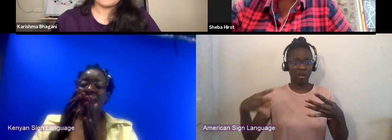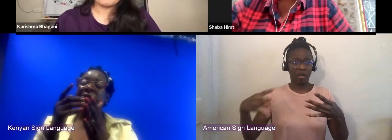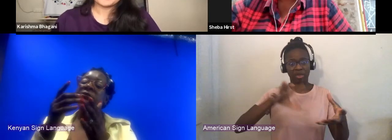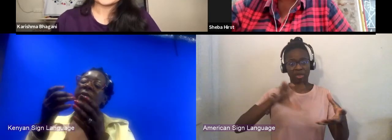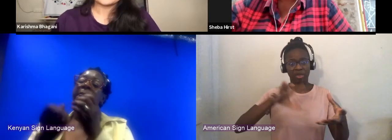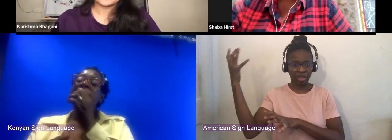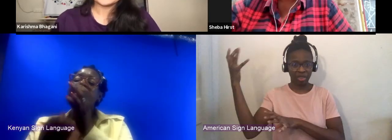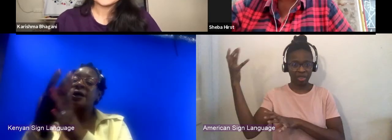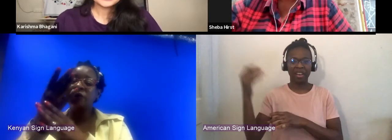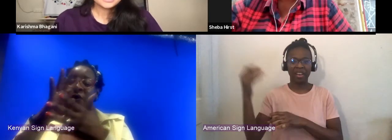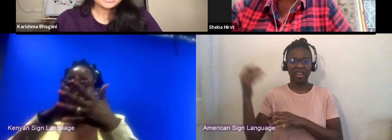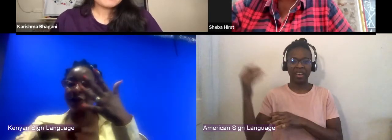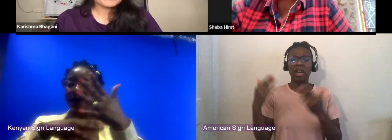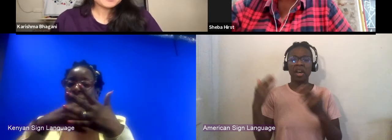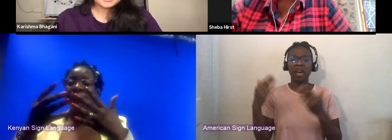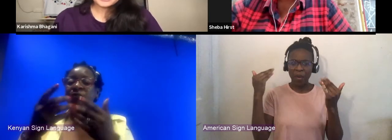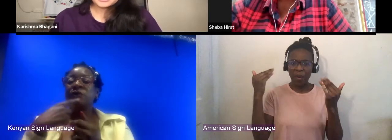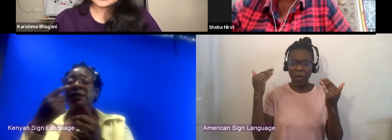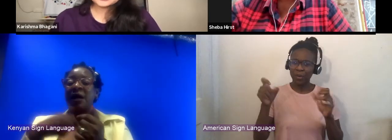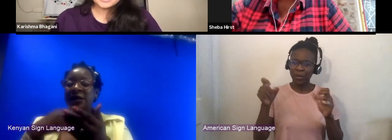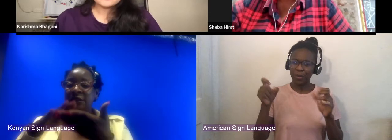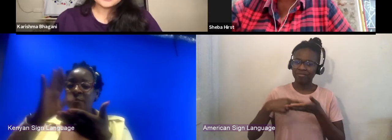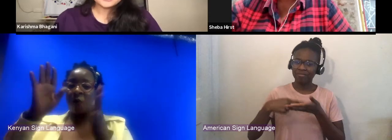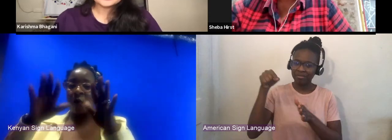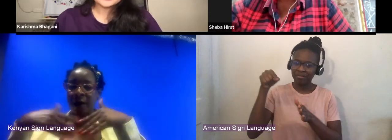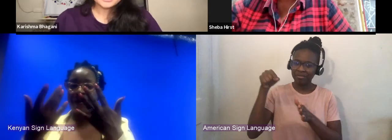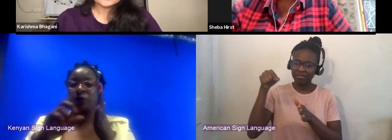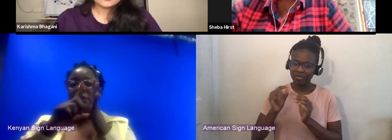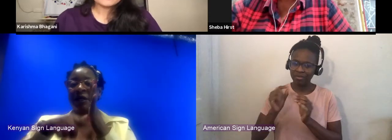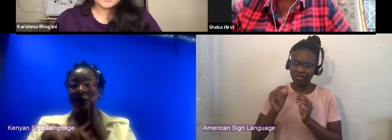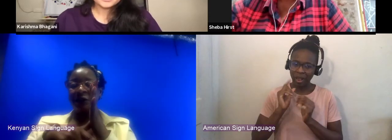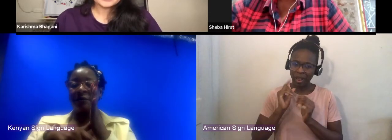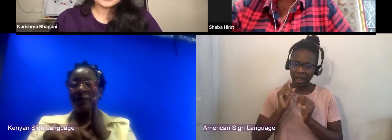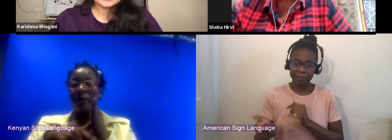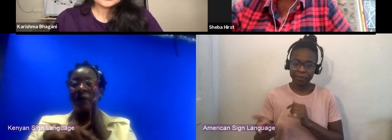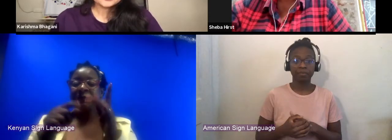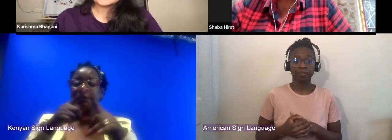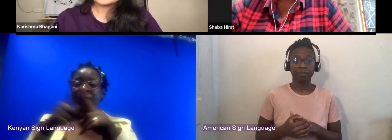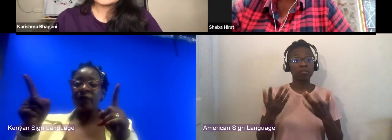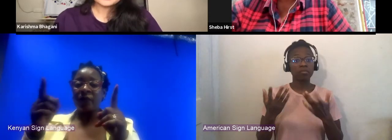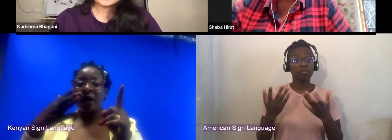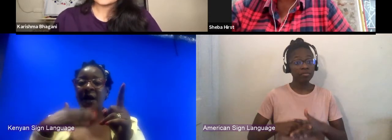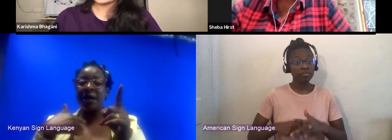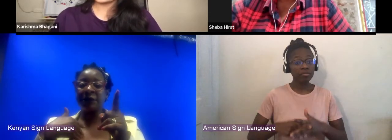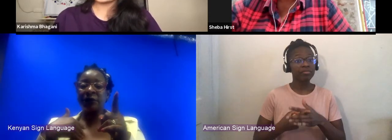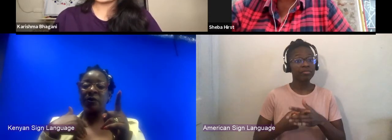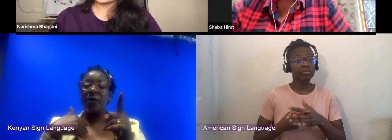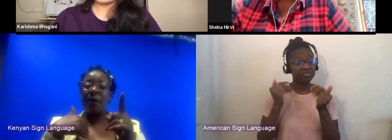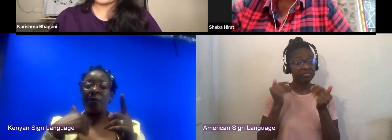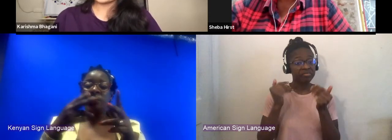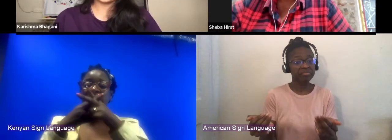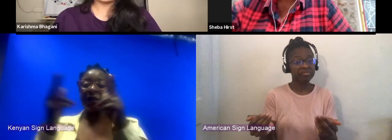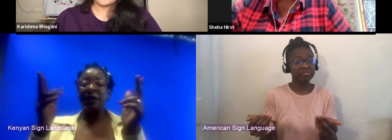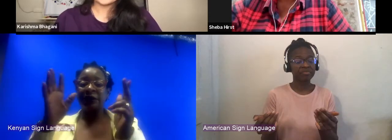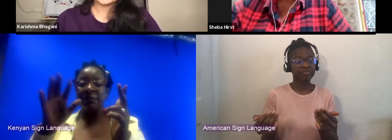about later on, but I'd like us to dive in and start off by just hearing about who you are.